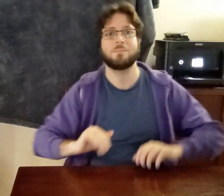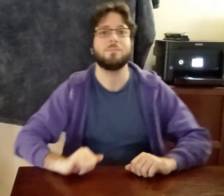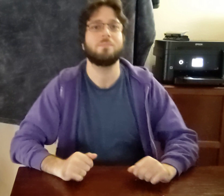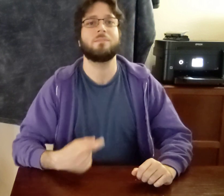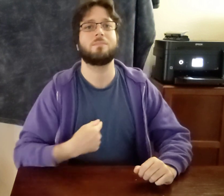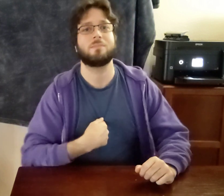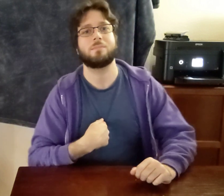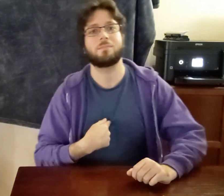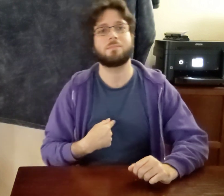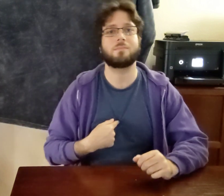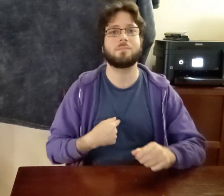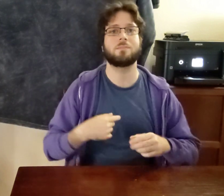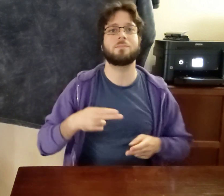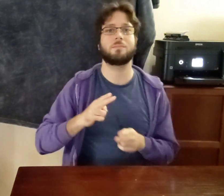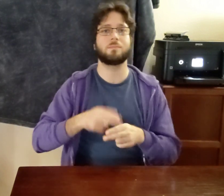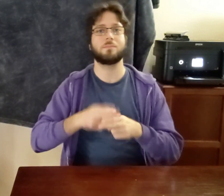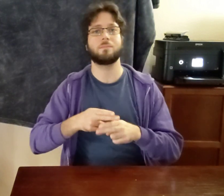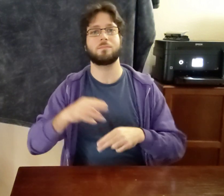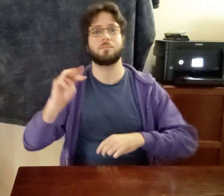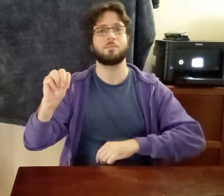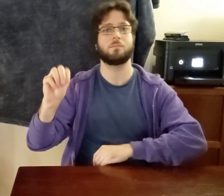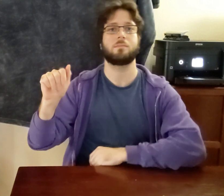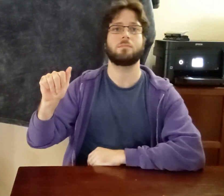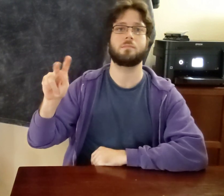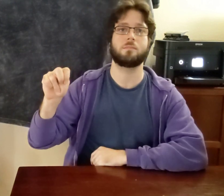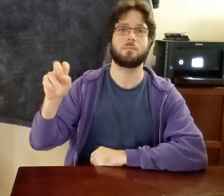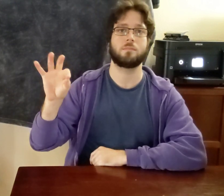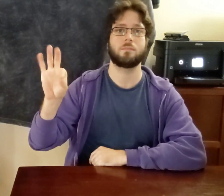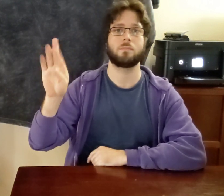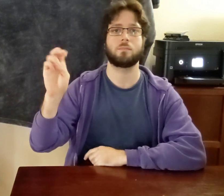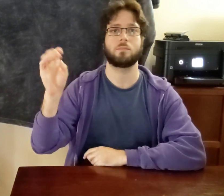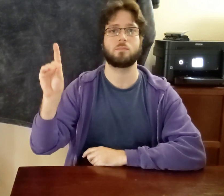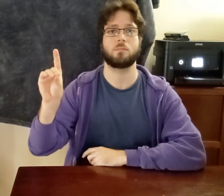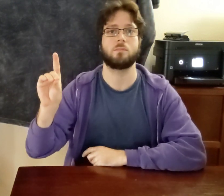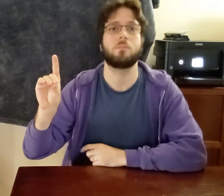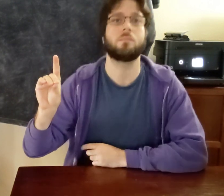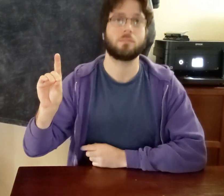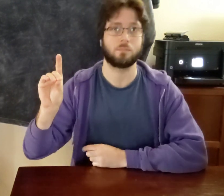I NAME M-A-N-F-R-E-D